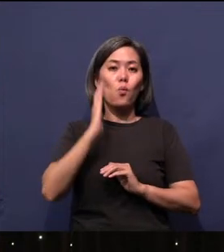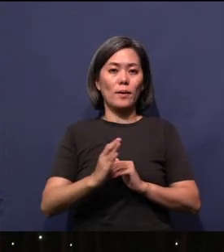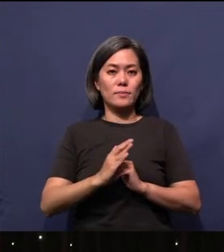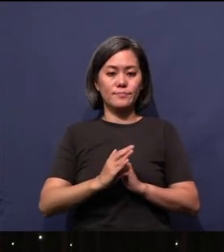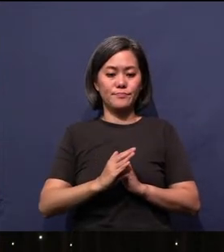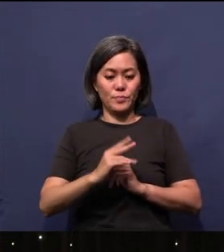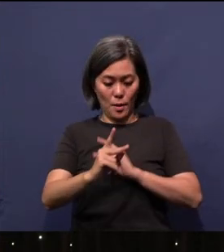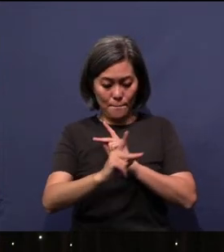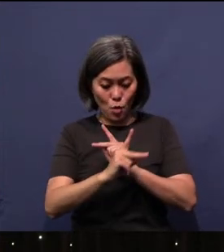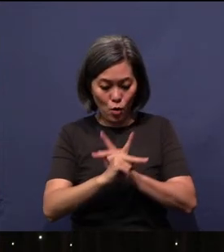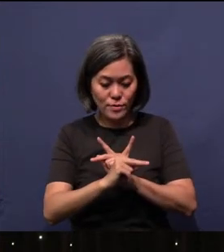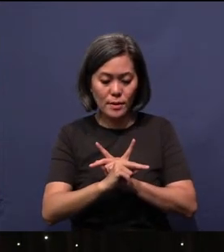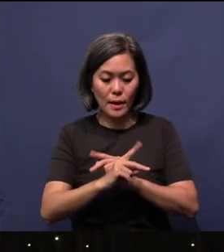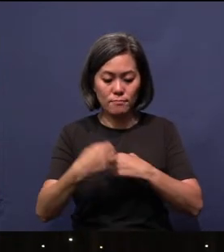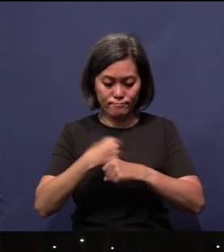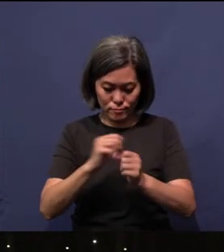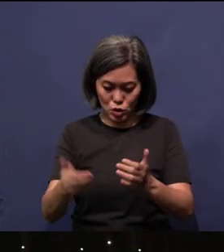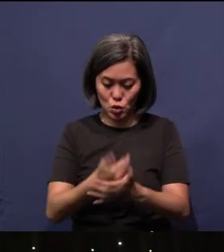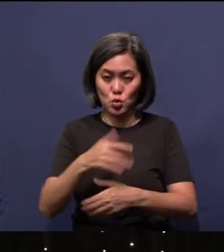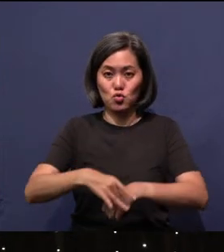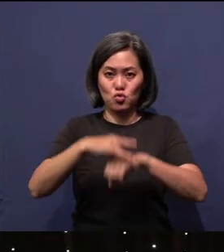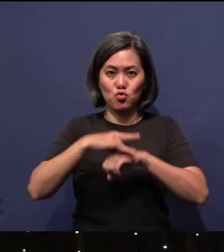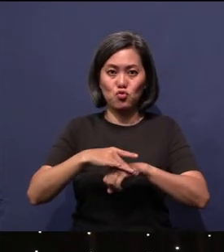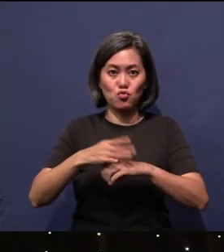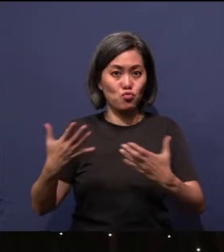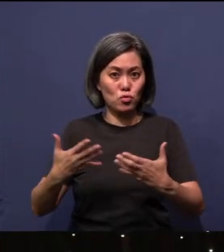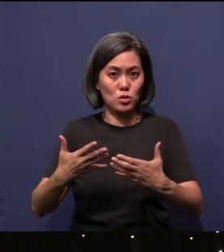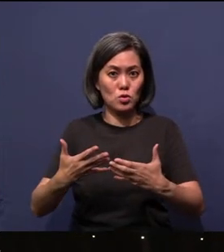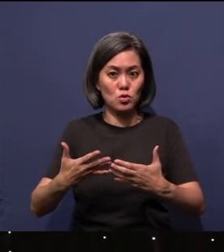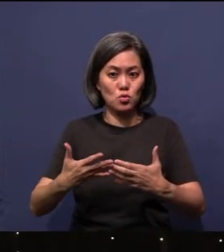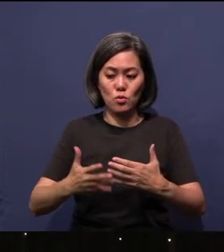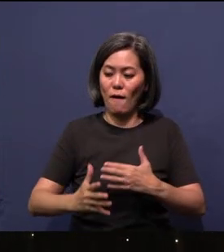and restore the earth to its former Edenic glory.